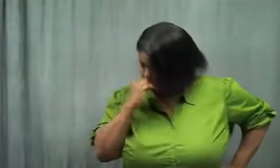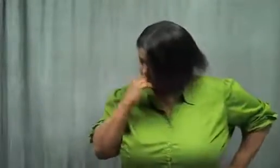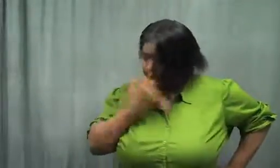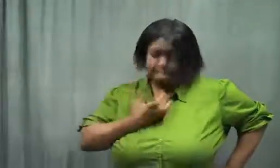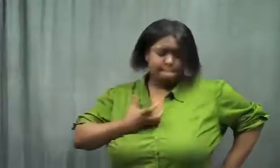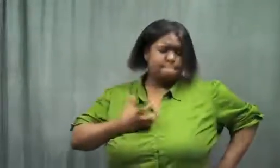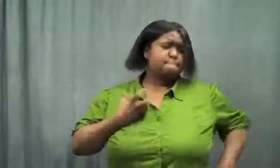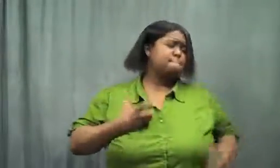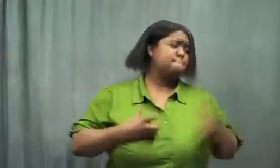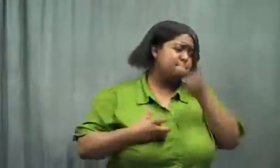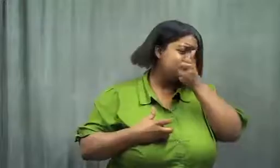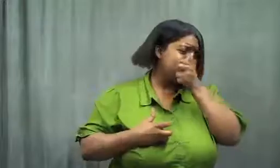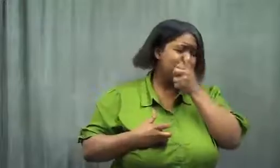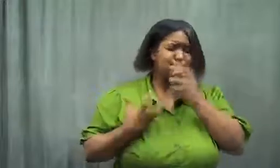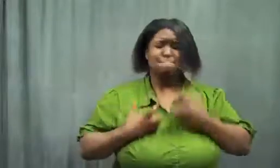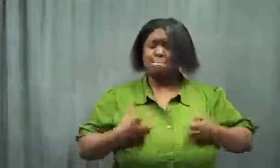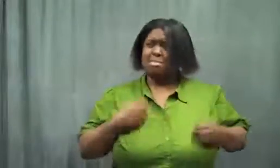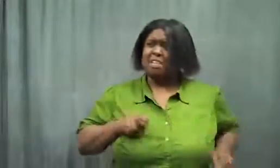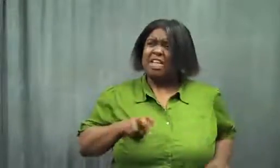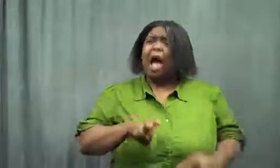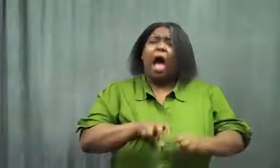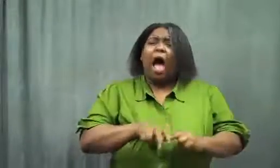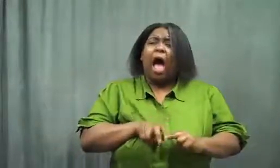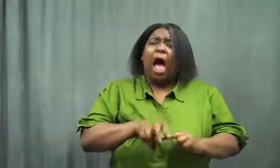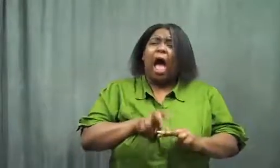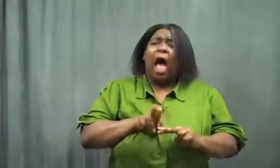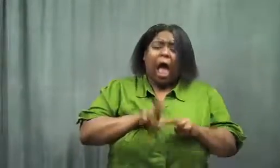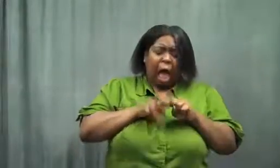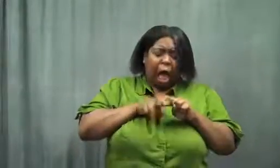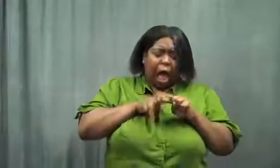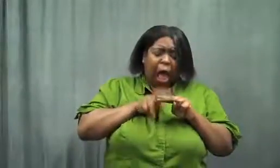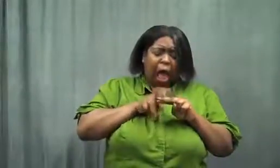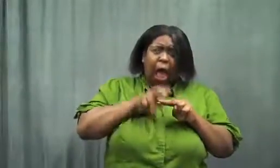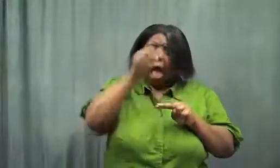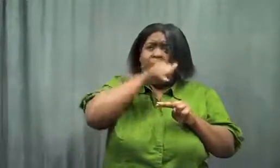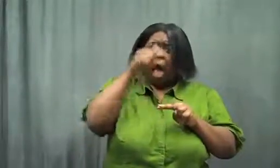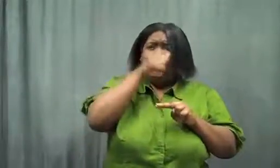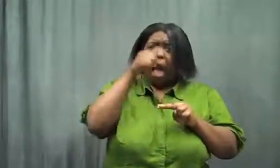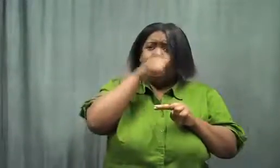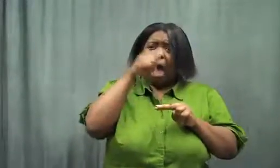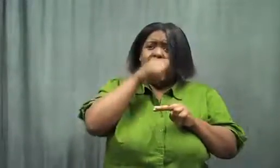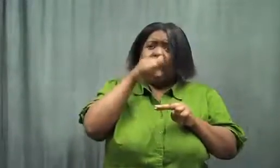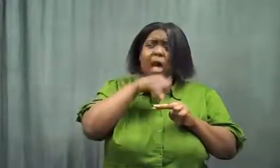She was trying not to react while I sat there suffering.